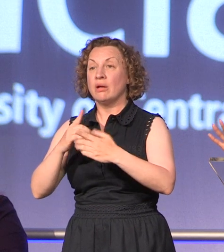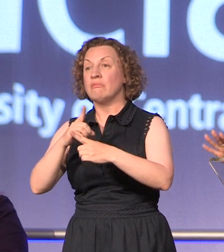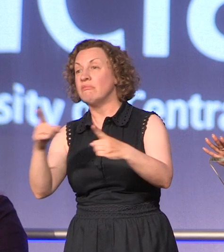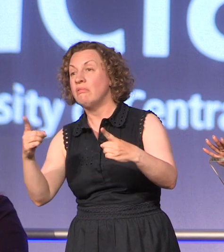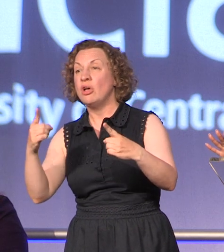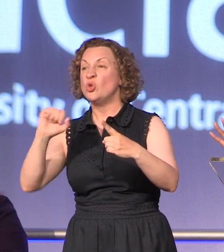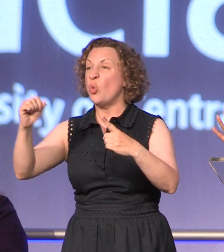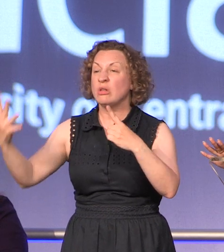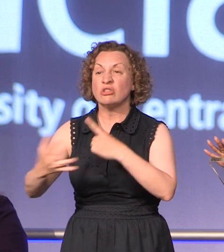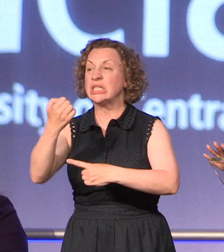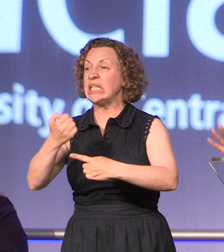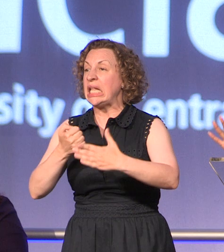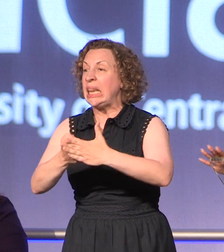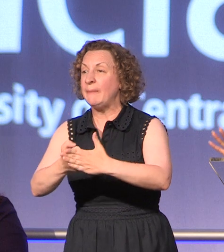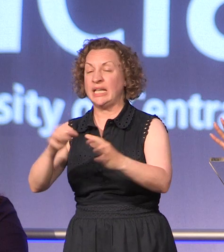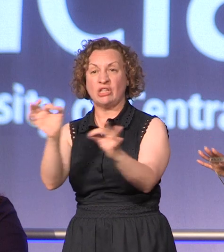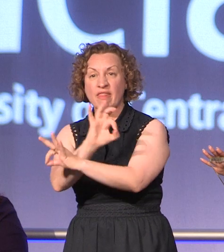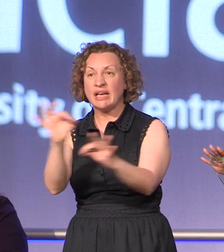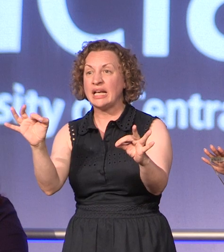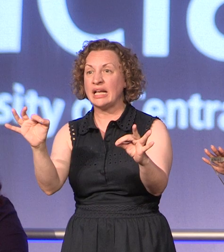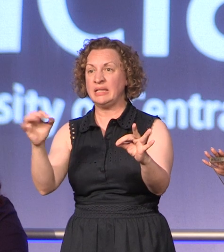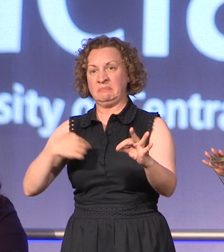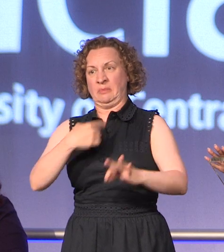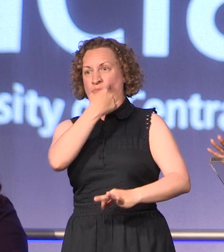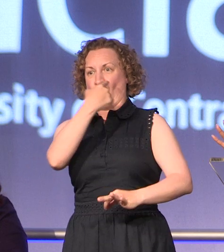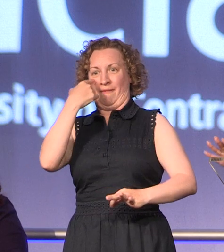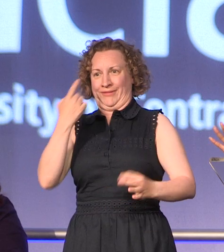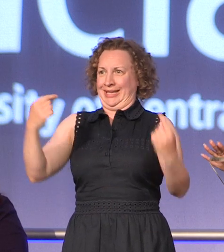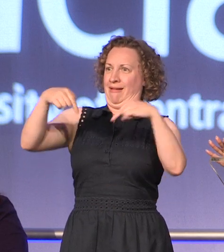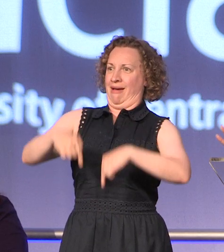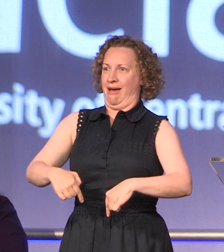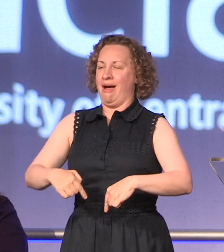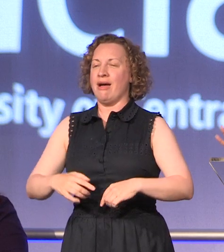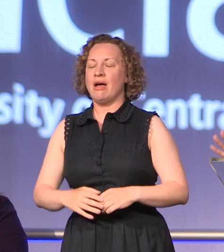success can bring you and the joy it can bring you. All it takes, if I could go